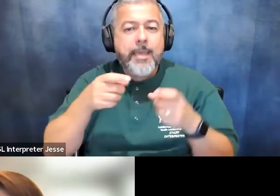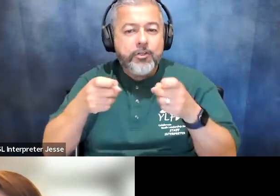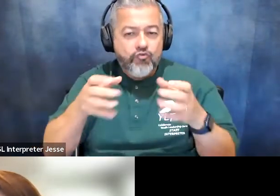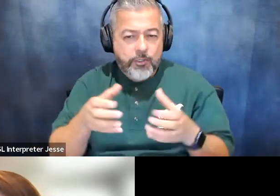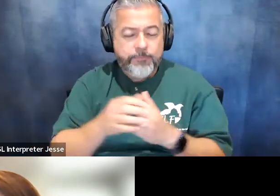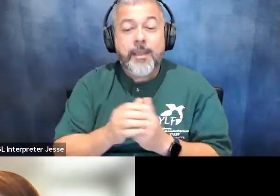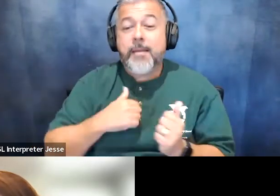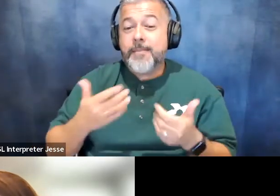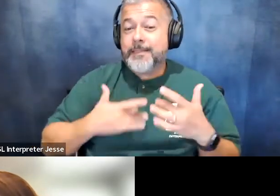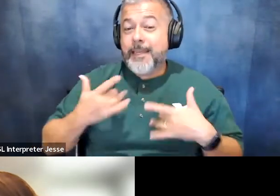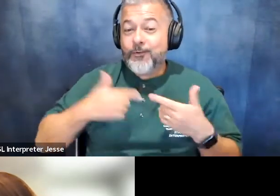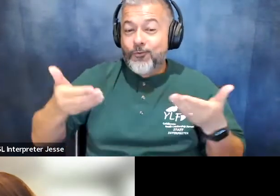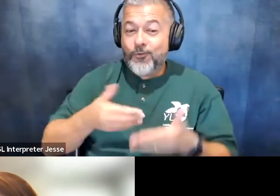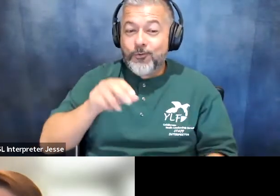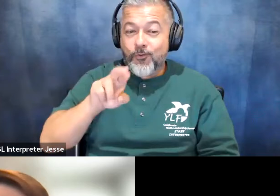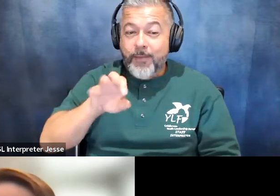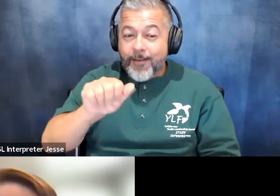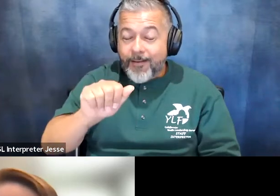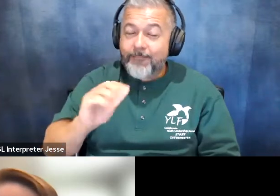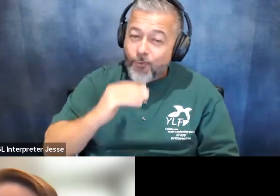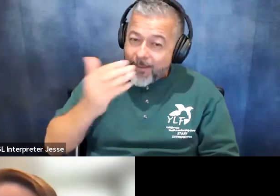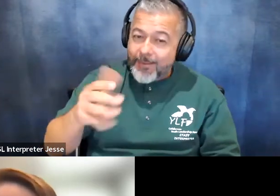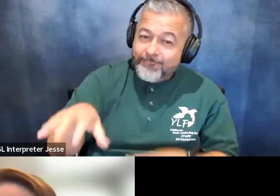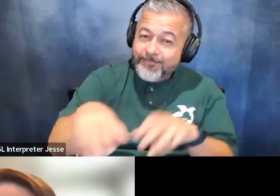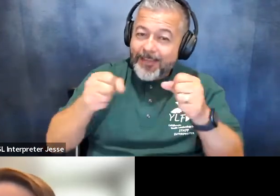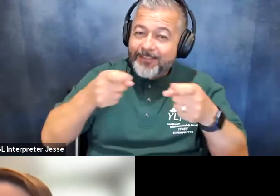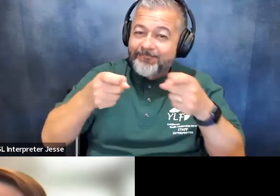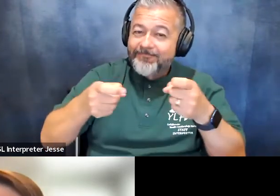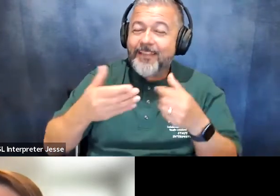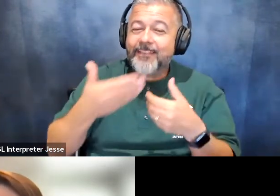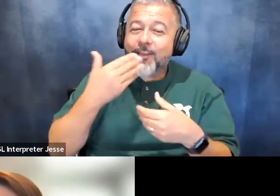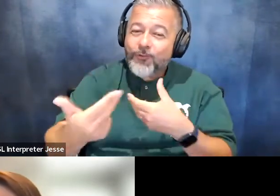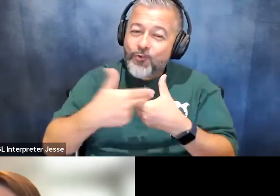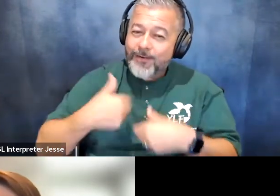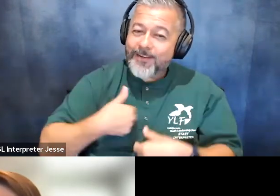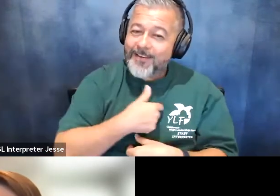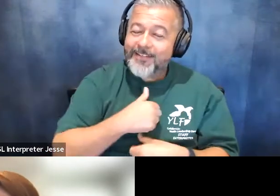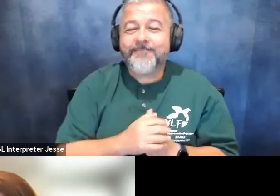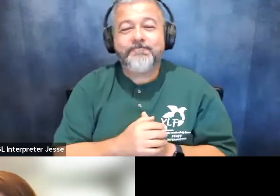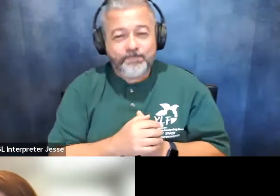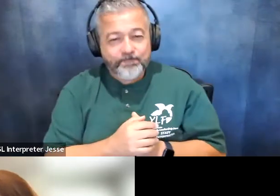rebecca rebecca go ahead and take it away thank you for joining us thank you so much sarah hi